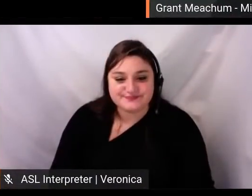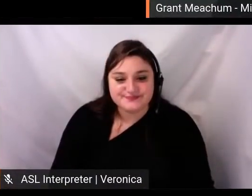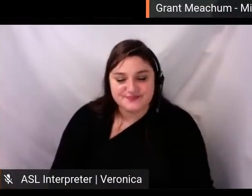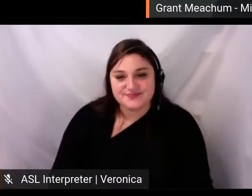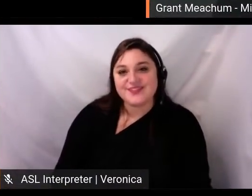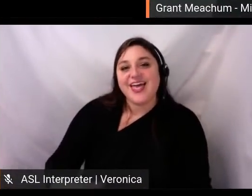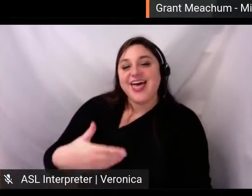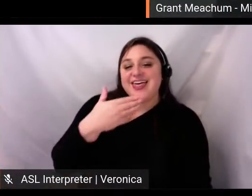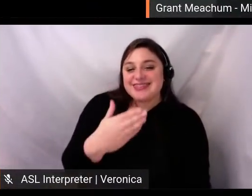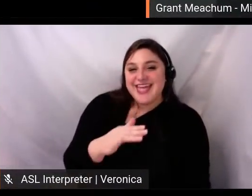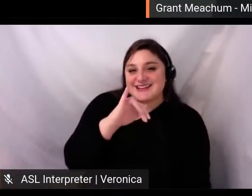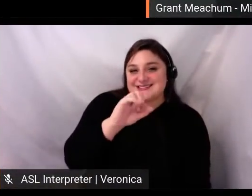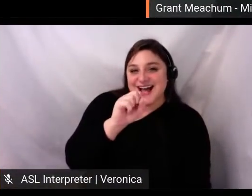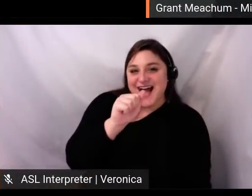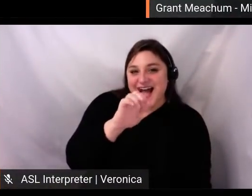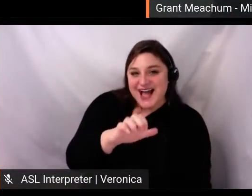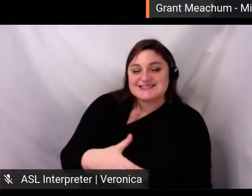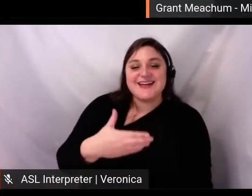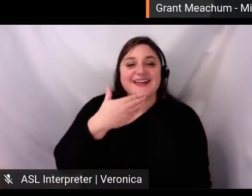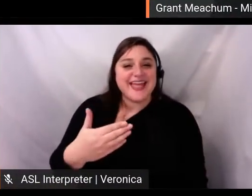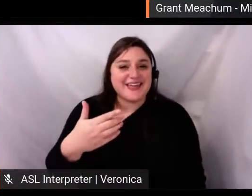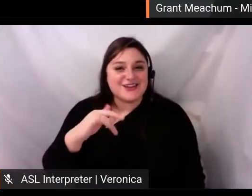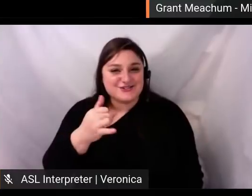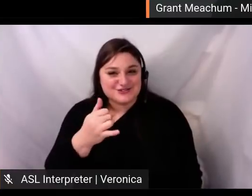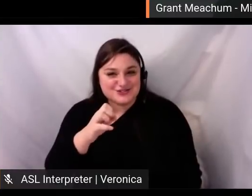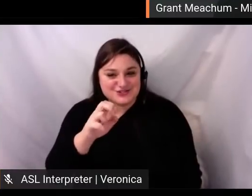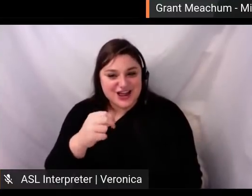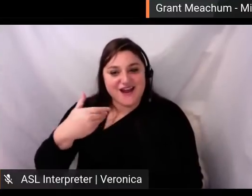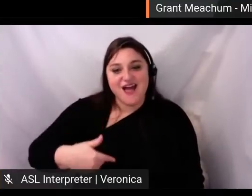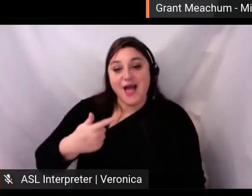Thank you, Jen. My name is Grant Meachum. My pronouns are he/him/his.